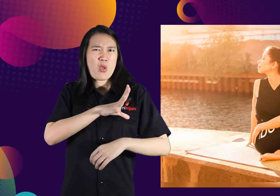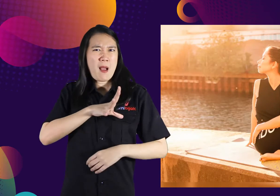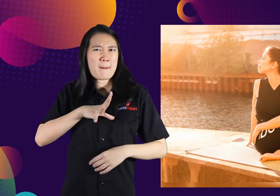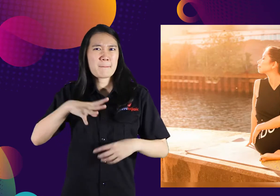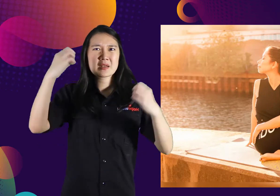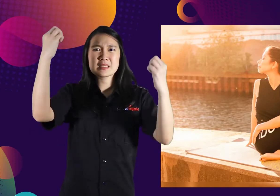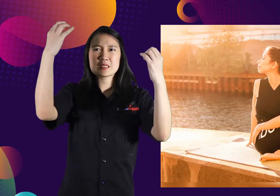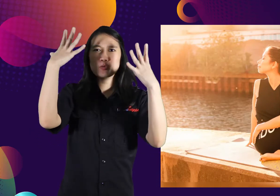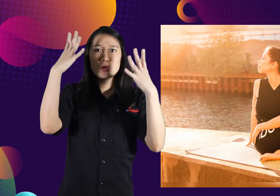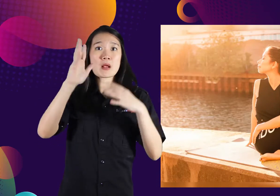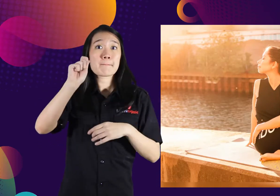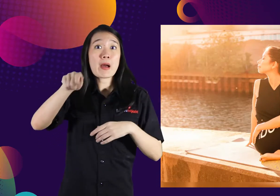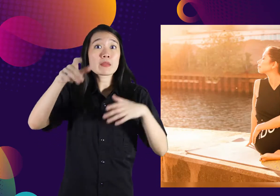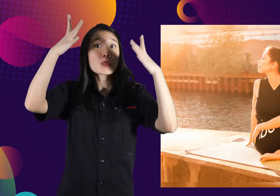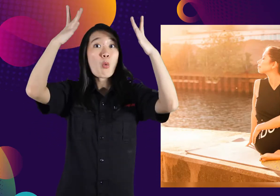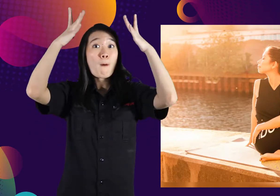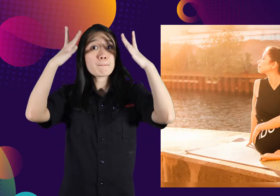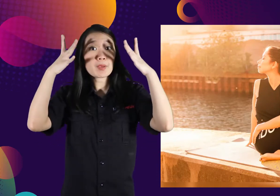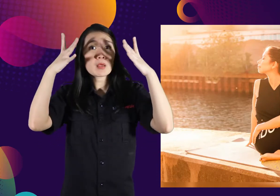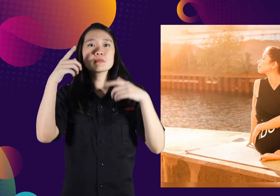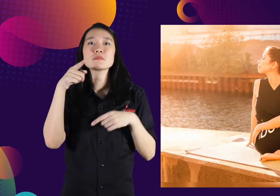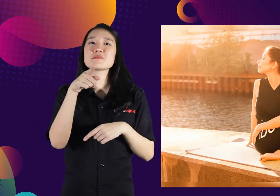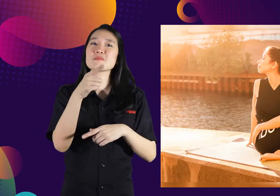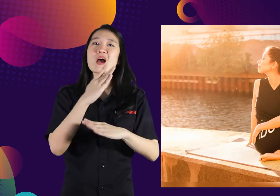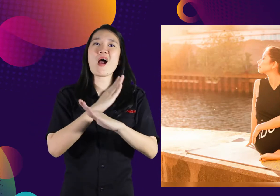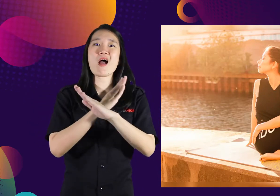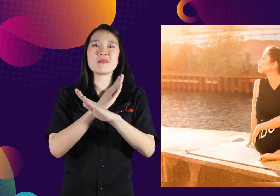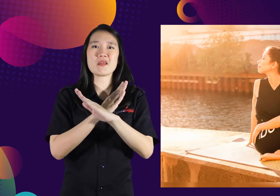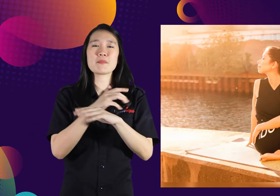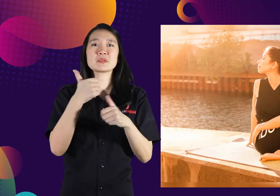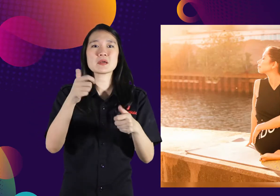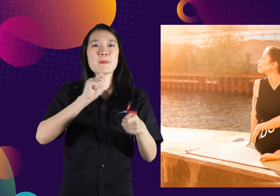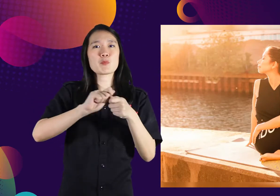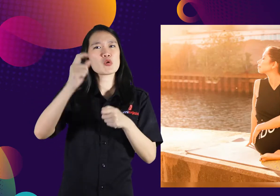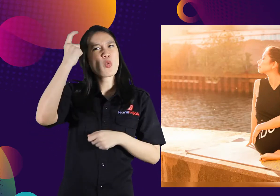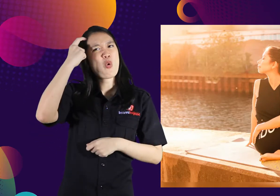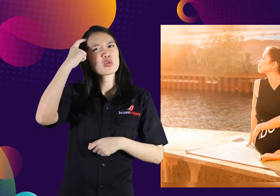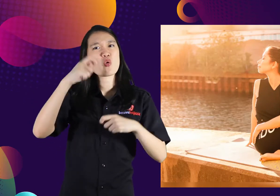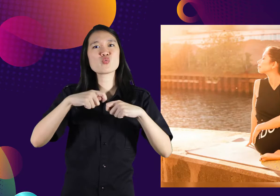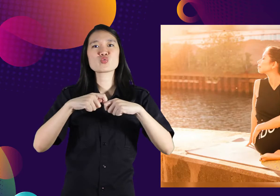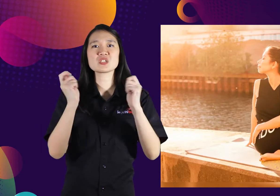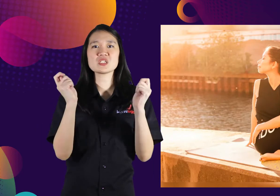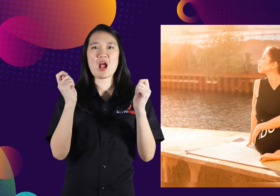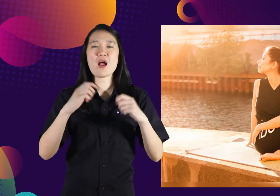the old one and sunbathe without a hat it's dangerous, can damage the brain.